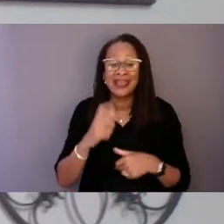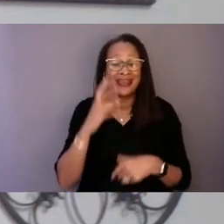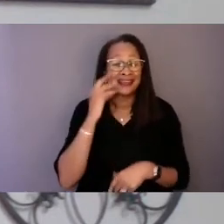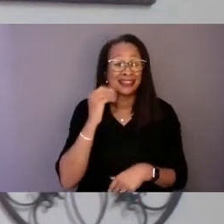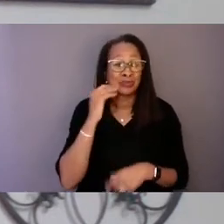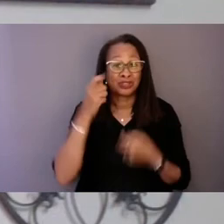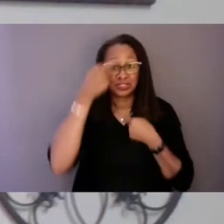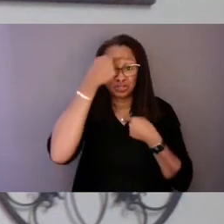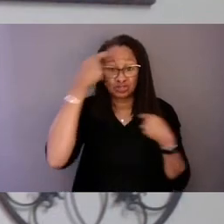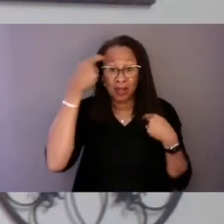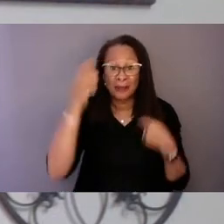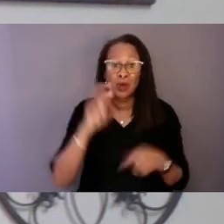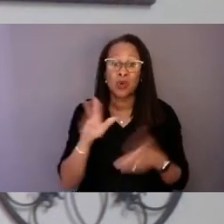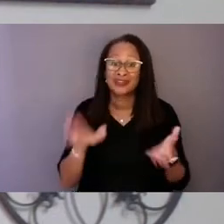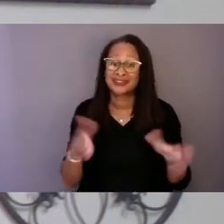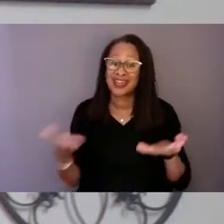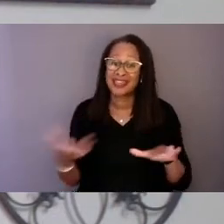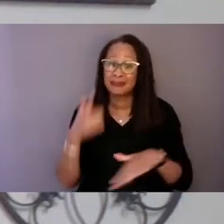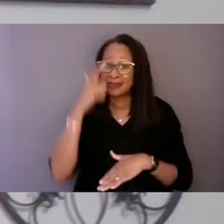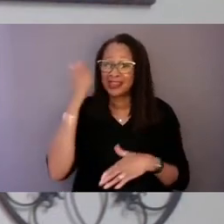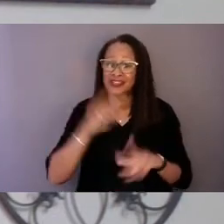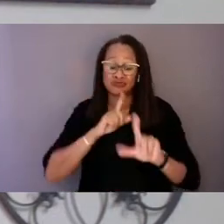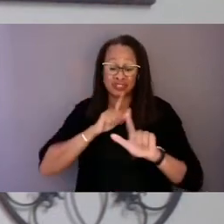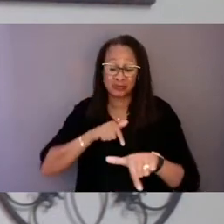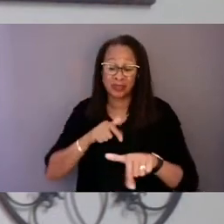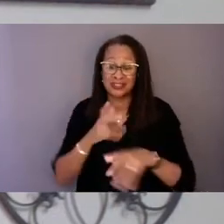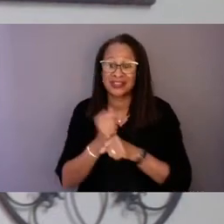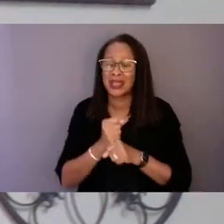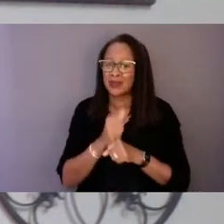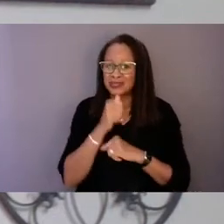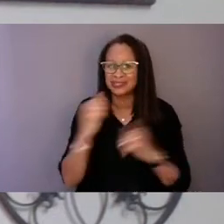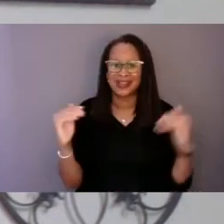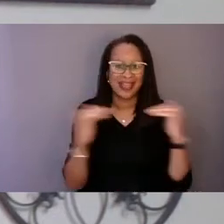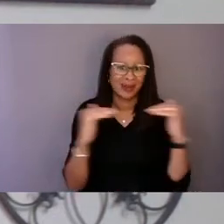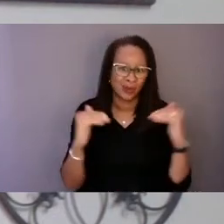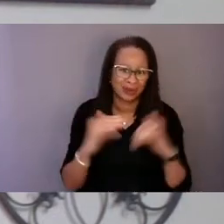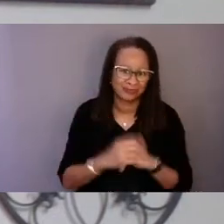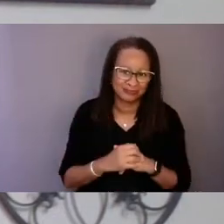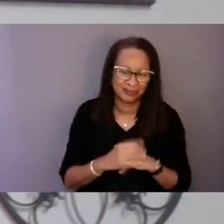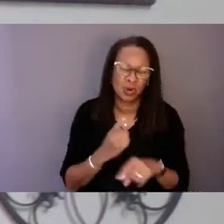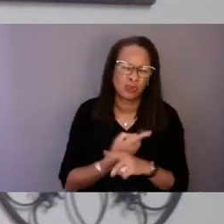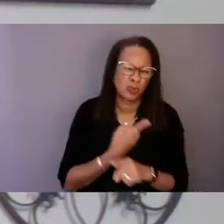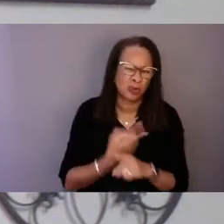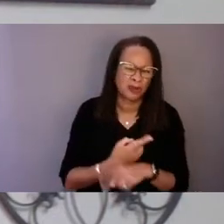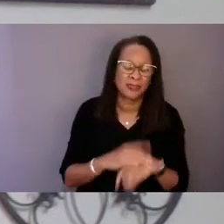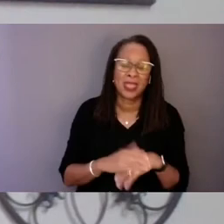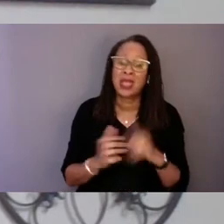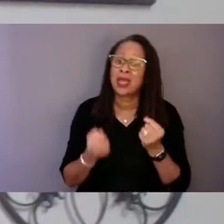because the response they received was inadequate. Many communities have been met with so many different types of crisis